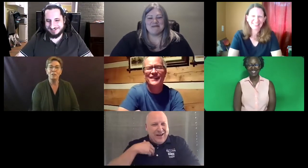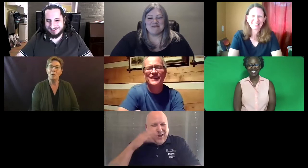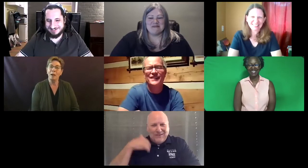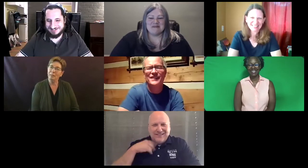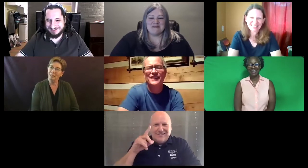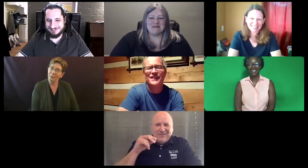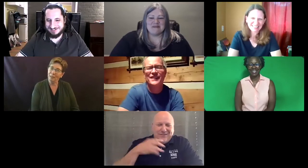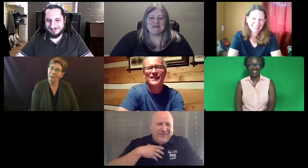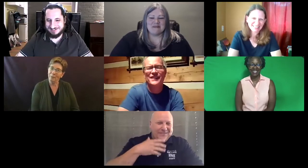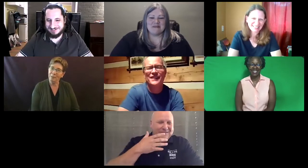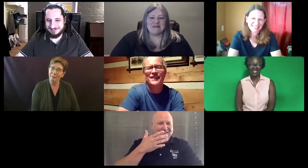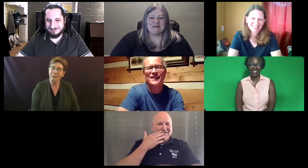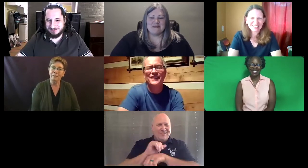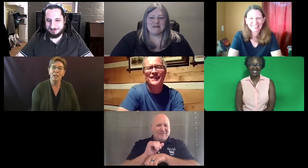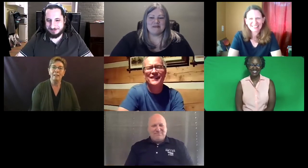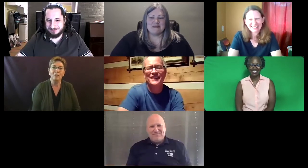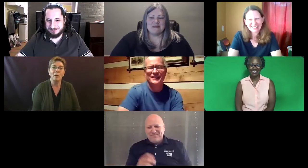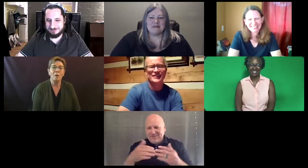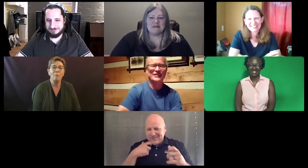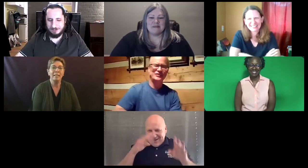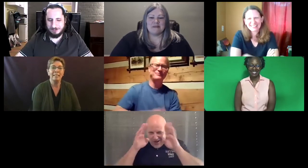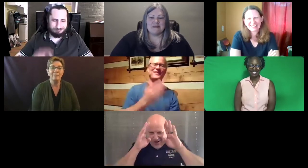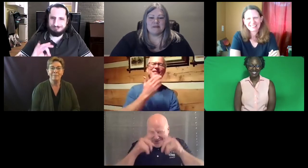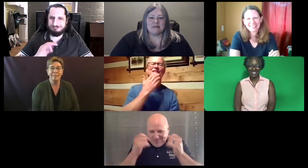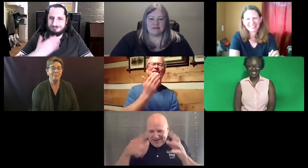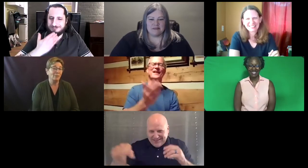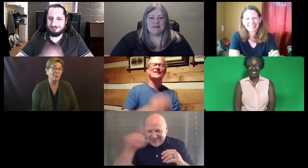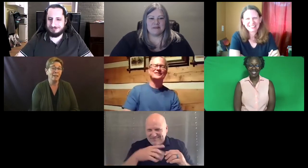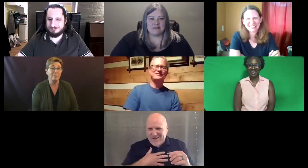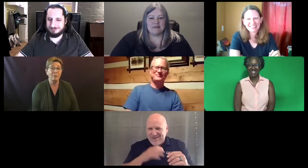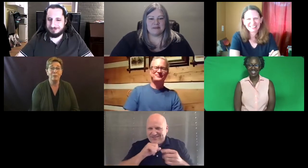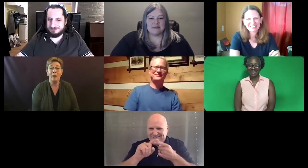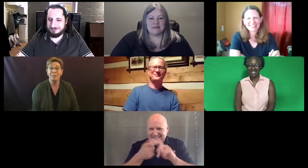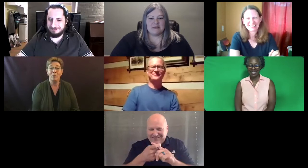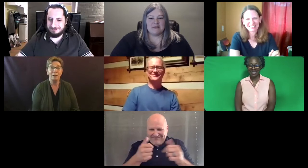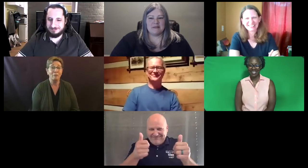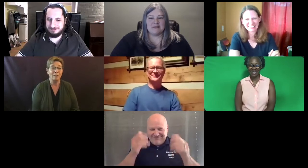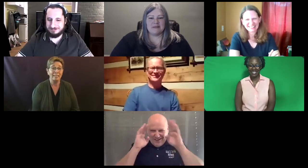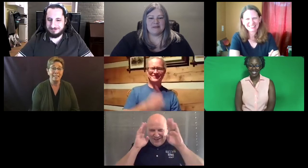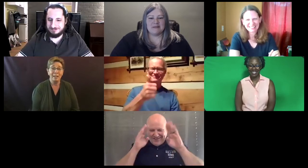It was a bit of a challenge. So I hope I did the best job possible. I sweated over this.